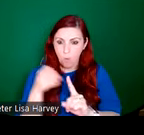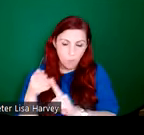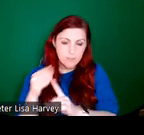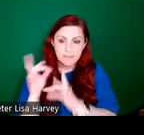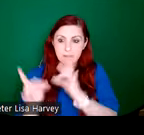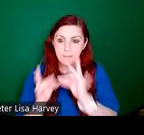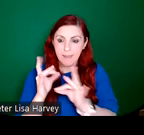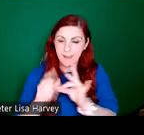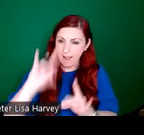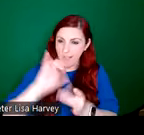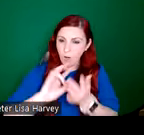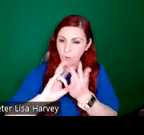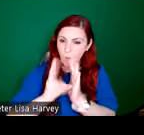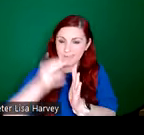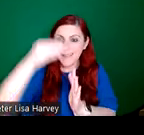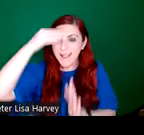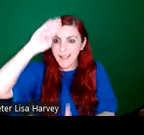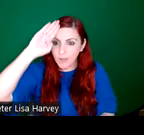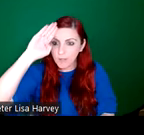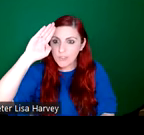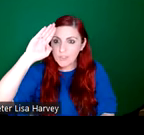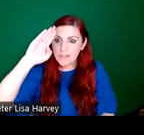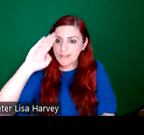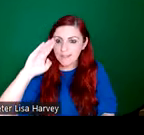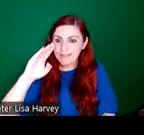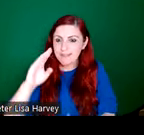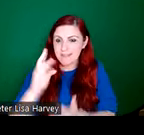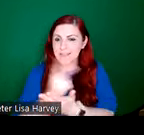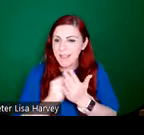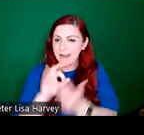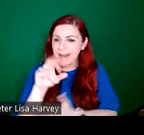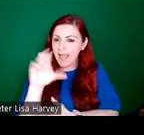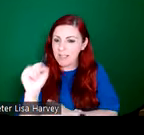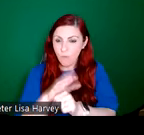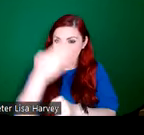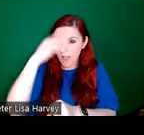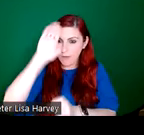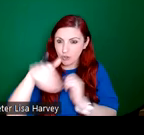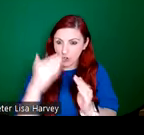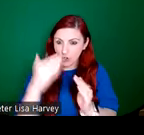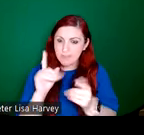high-quality Irish stained glass for Irish churches, and also to to support